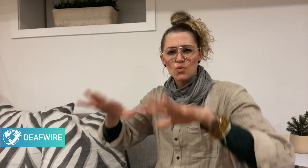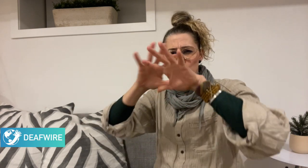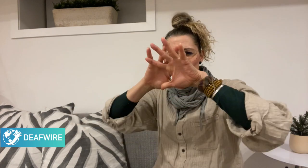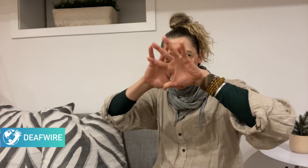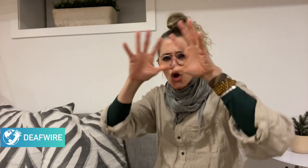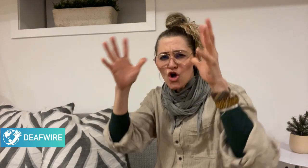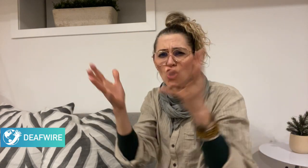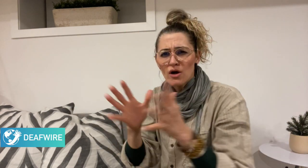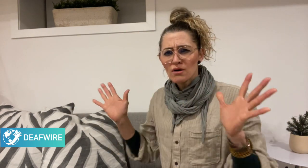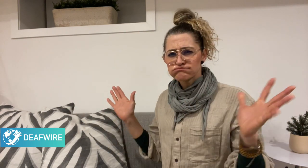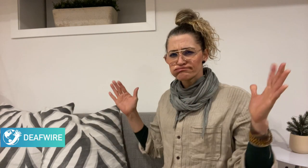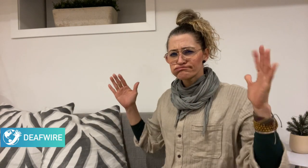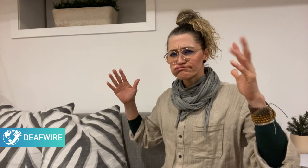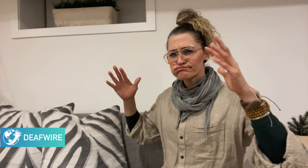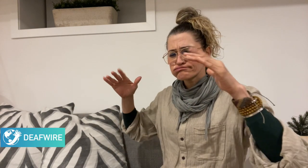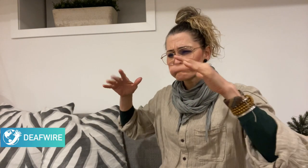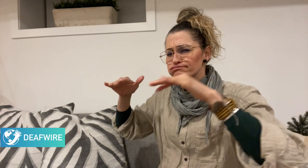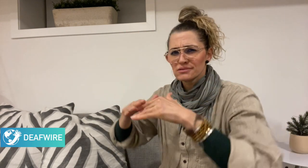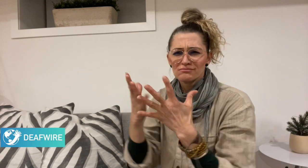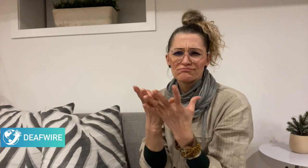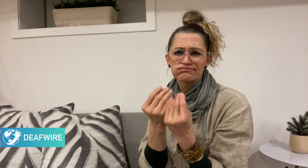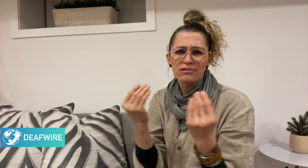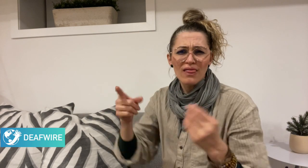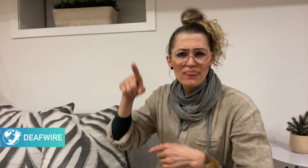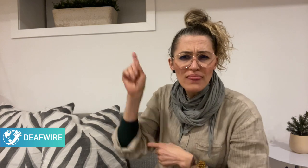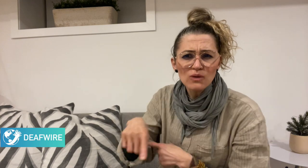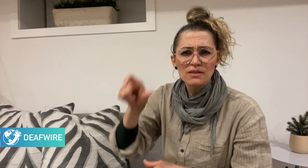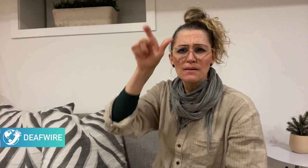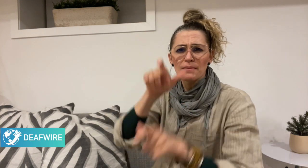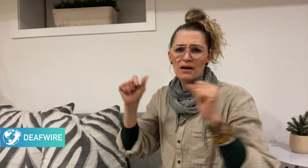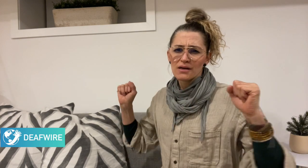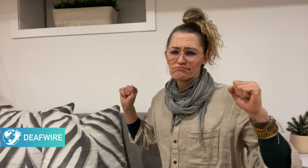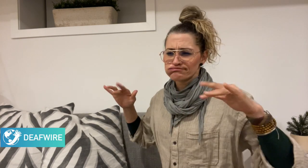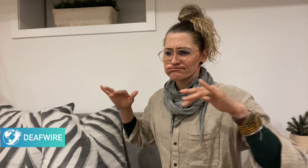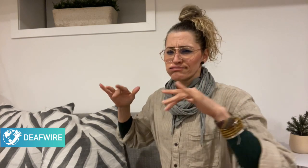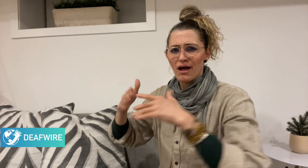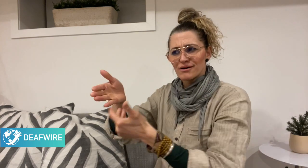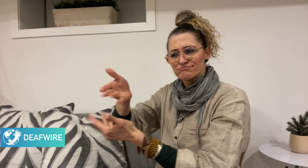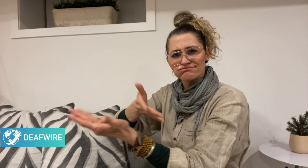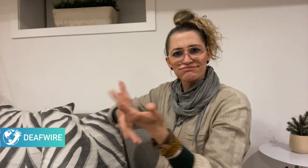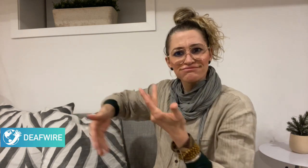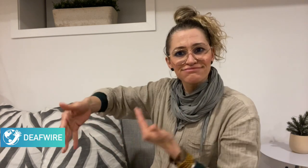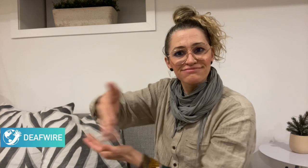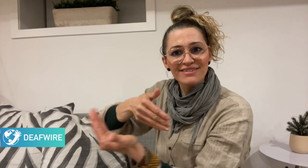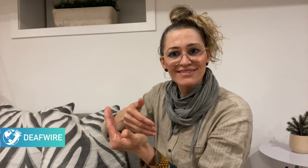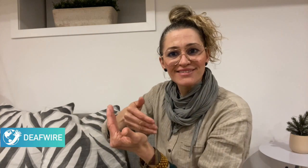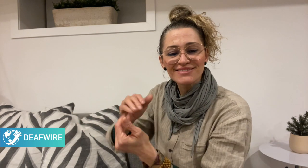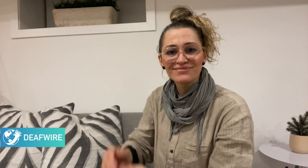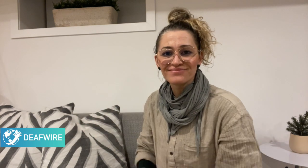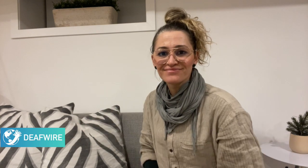of Deaf people gathered together in one place.